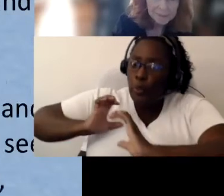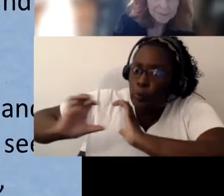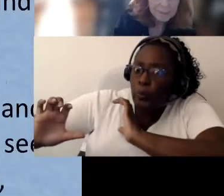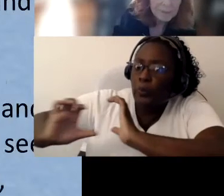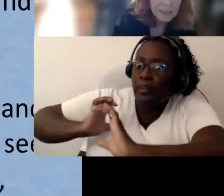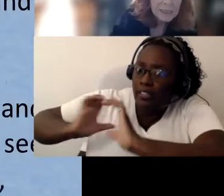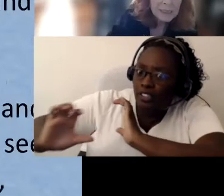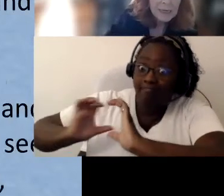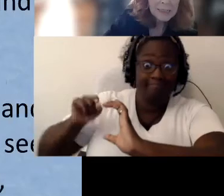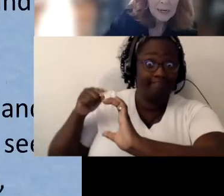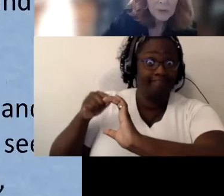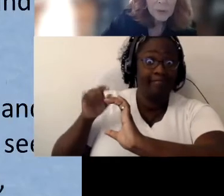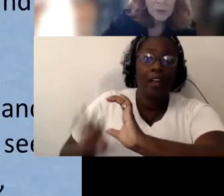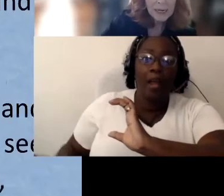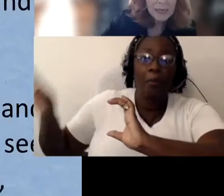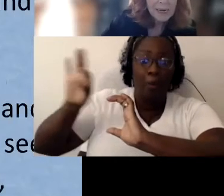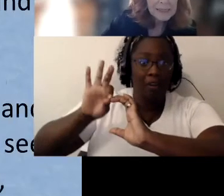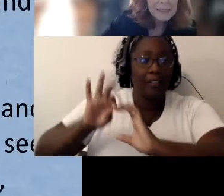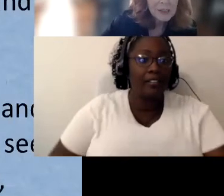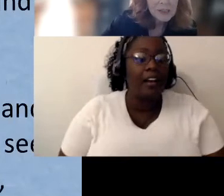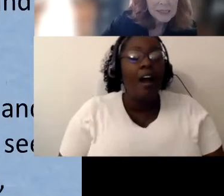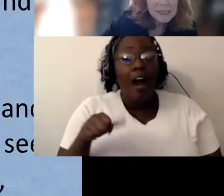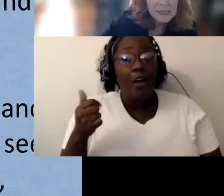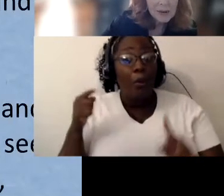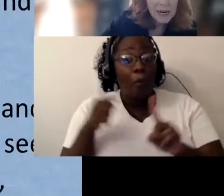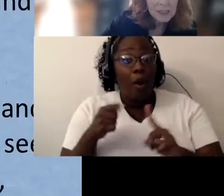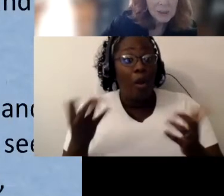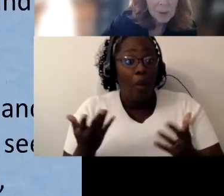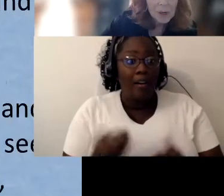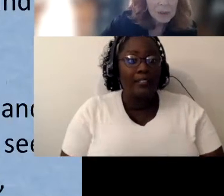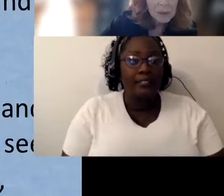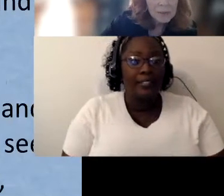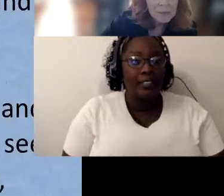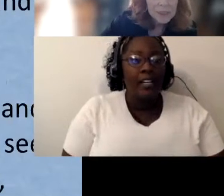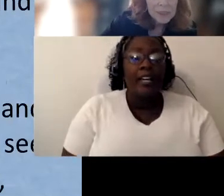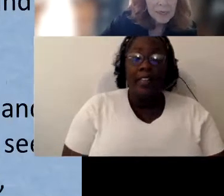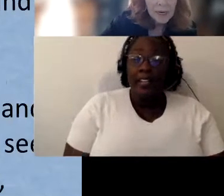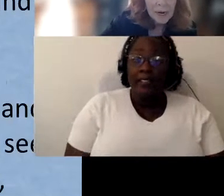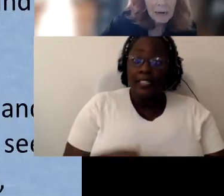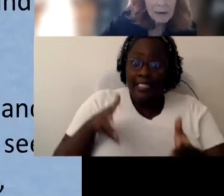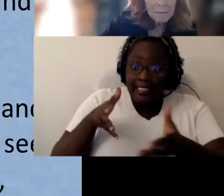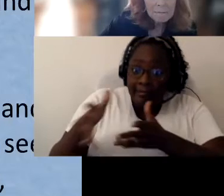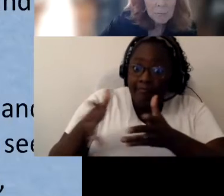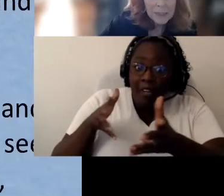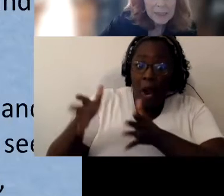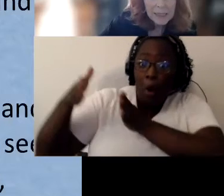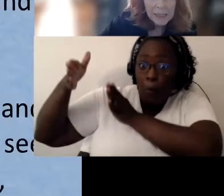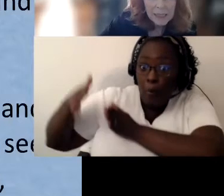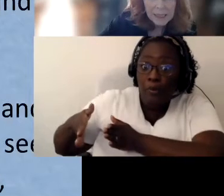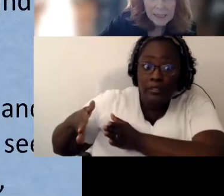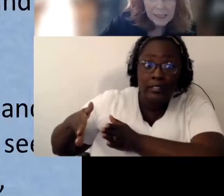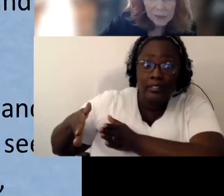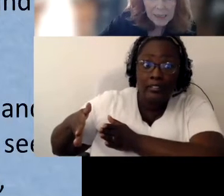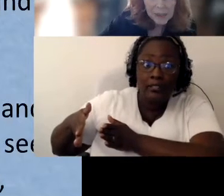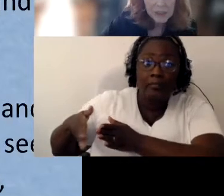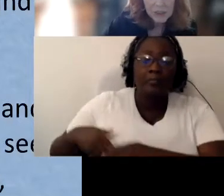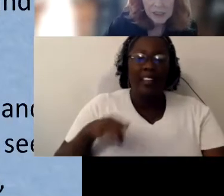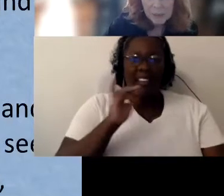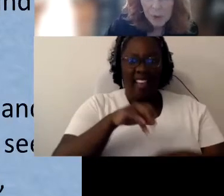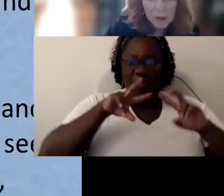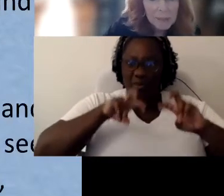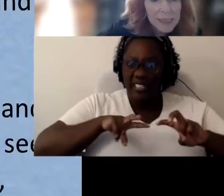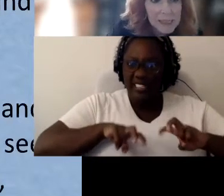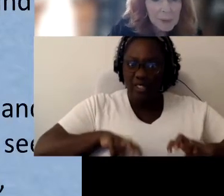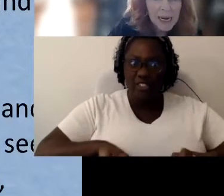Another quote I like is the interaction partner. When he in his research program that he's